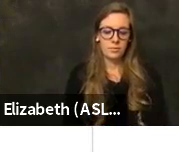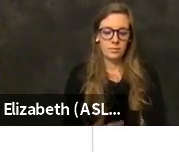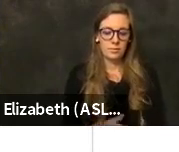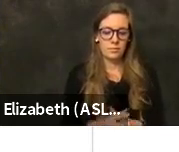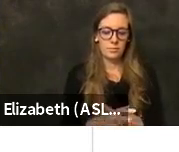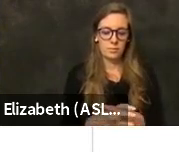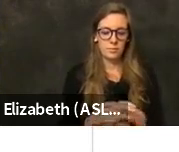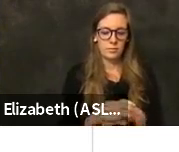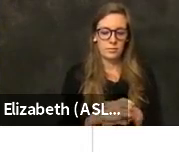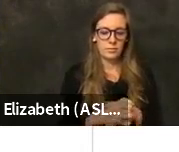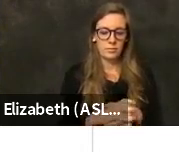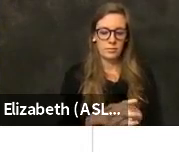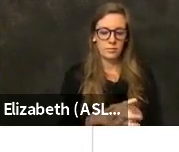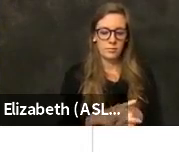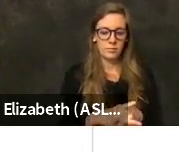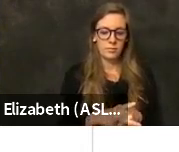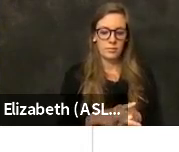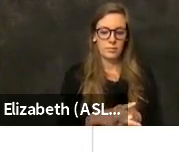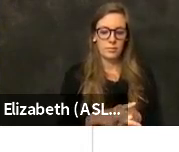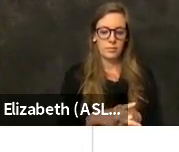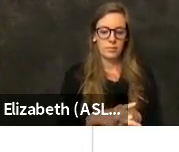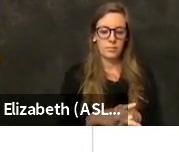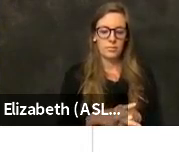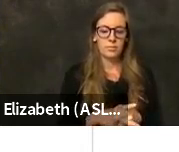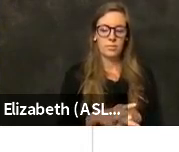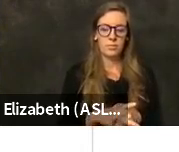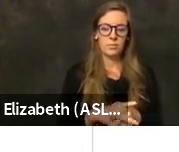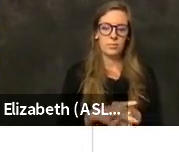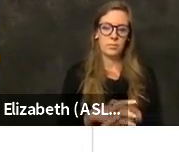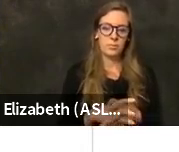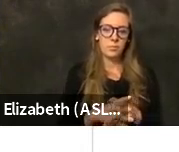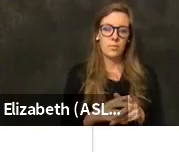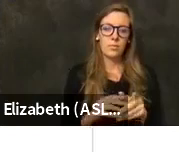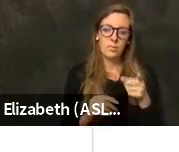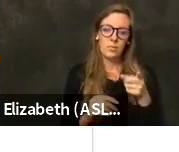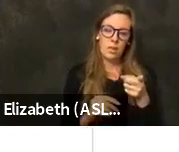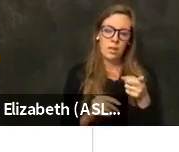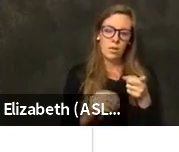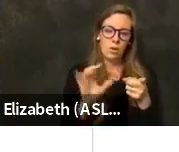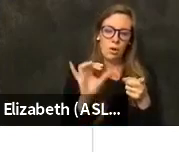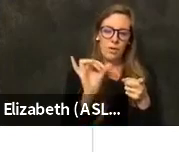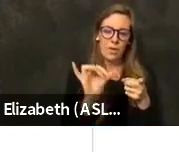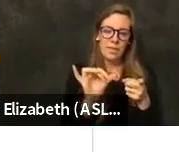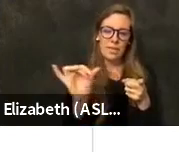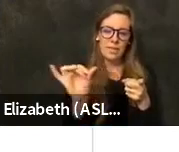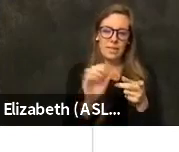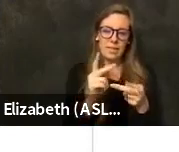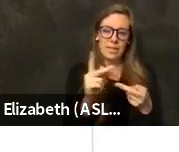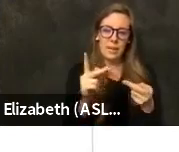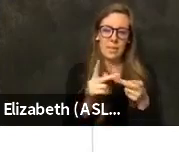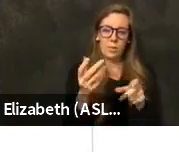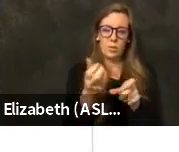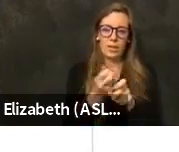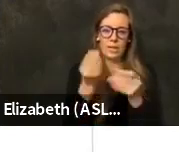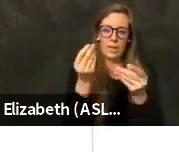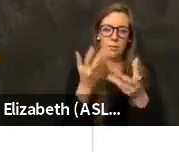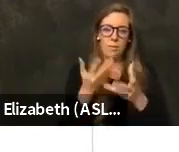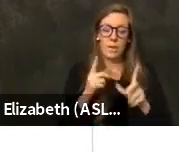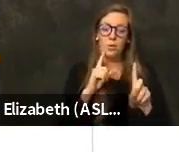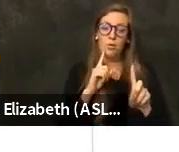California Immunization Registry, which is the same place where we're getting the information to report on the number of doses being administered in the